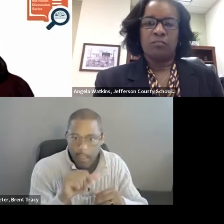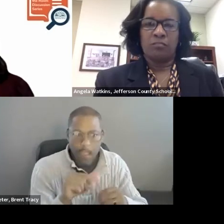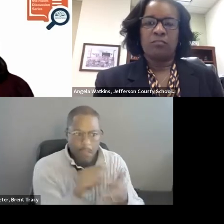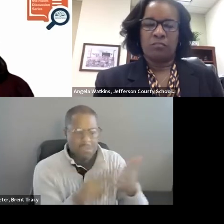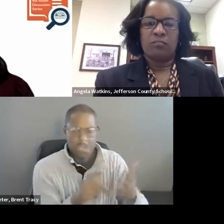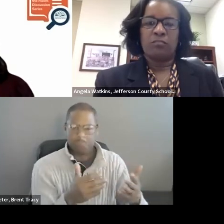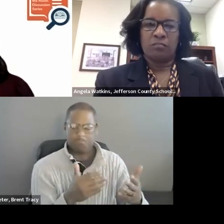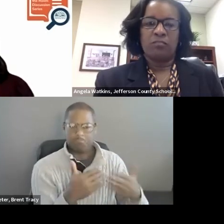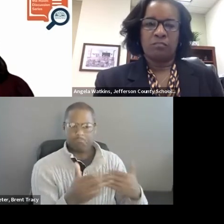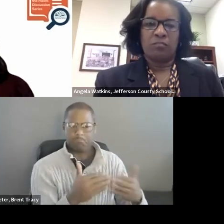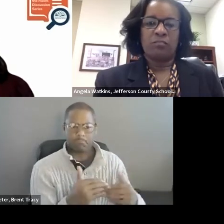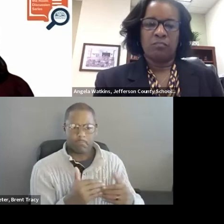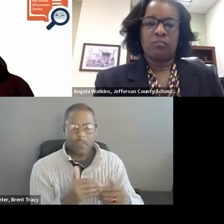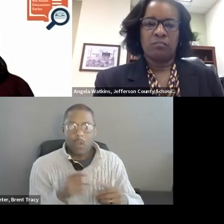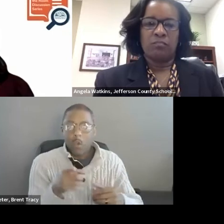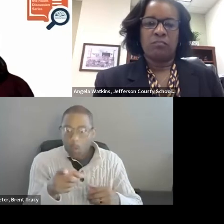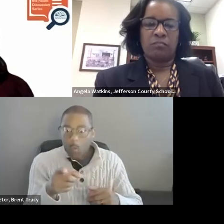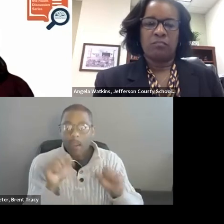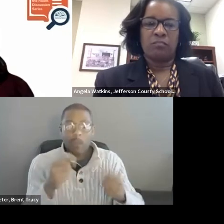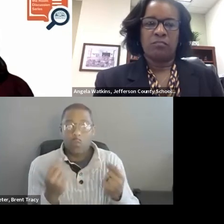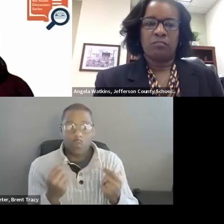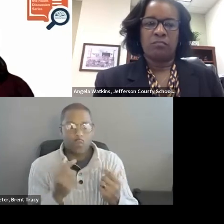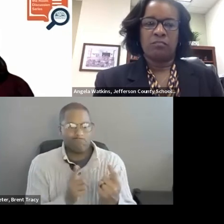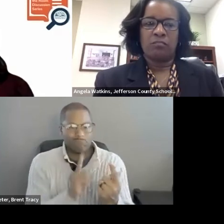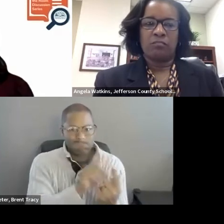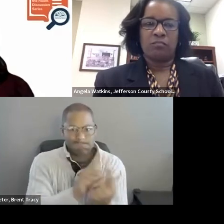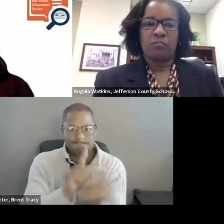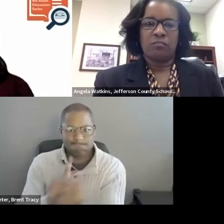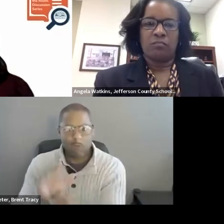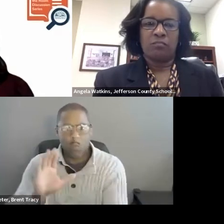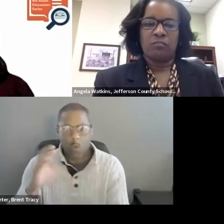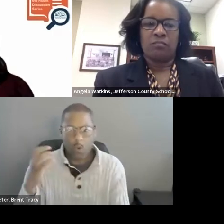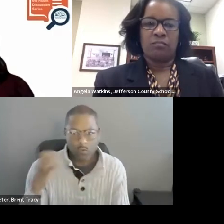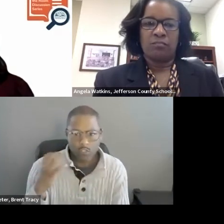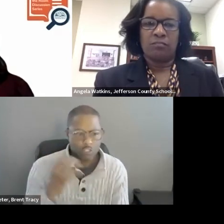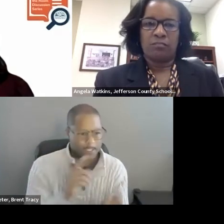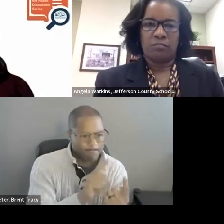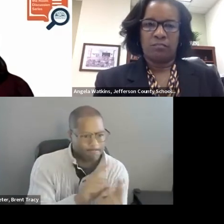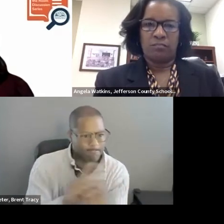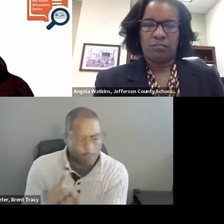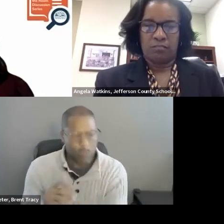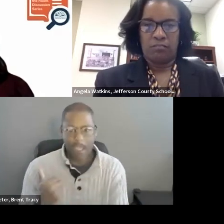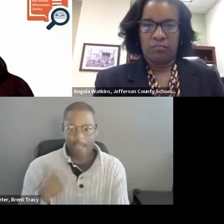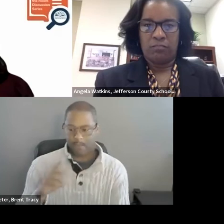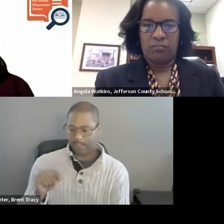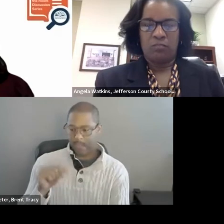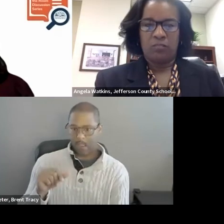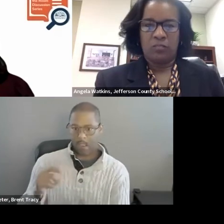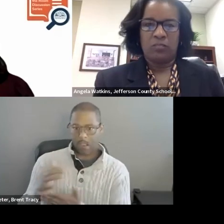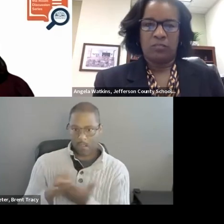serves as a data point and what can you do to ensure that you are revisiting the Design Principles that you have put into place.